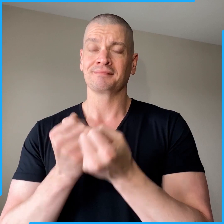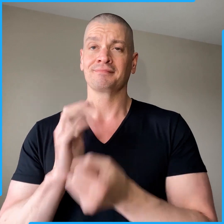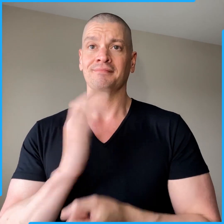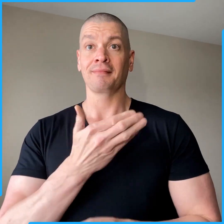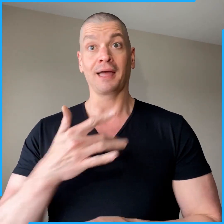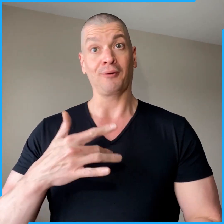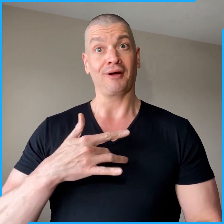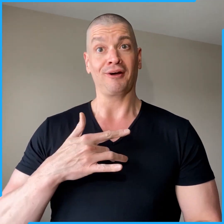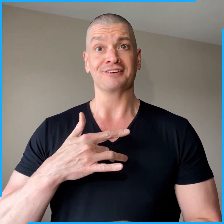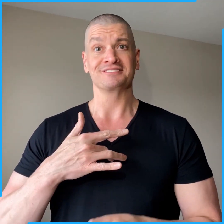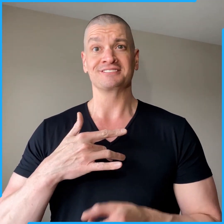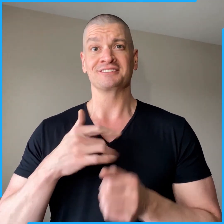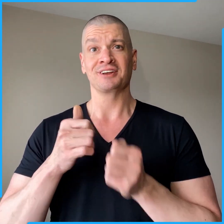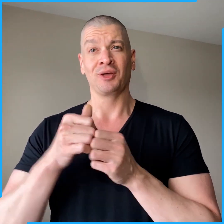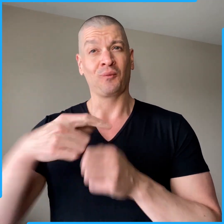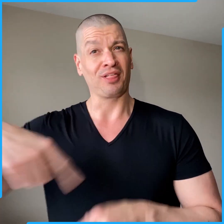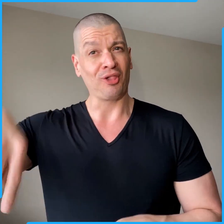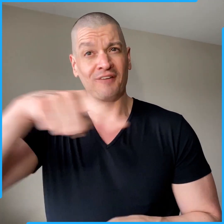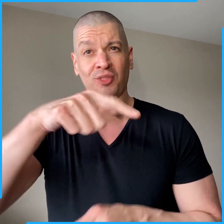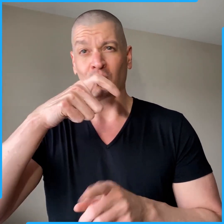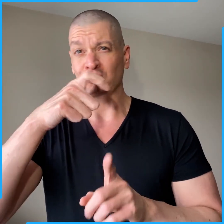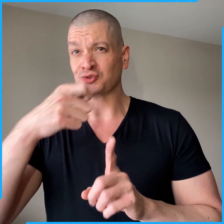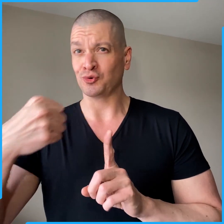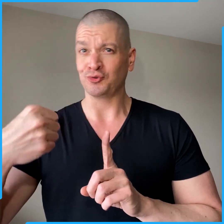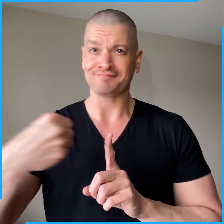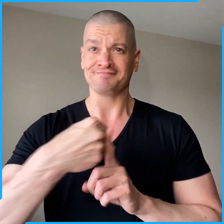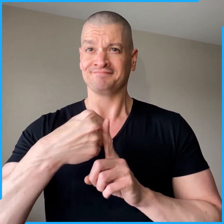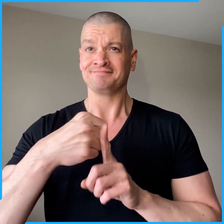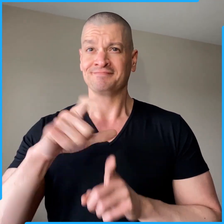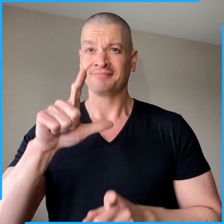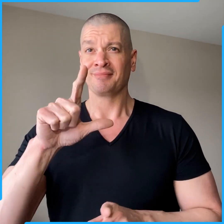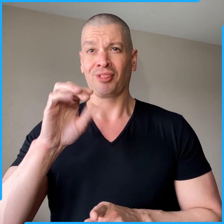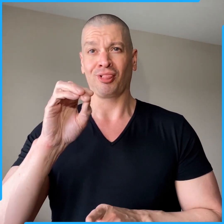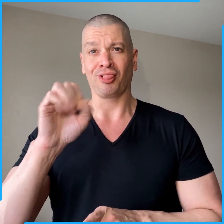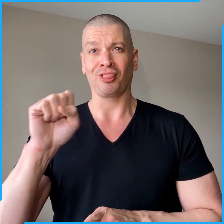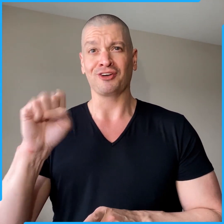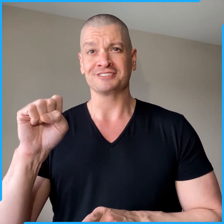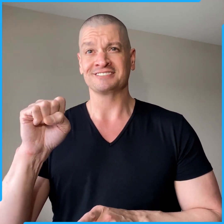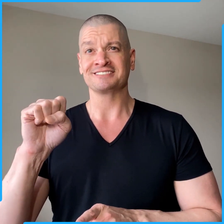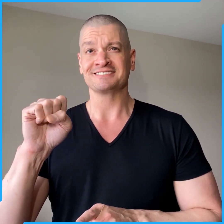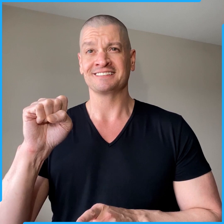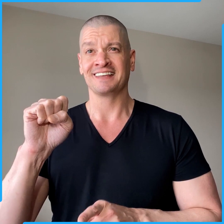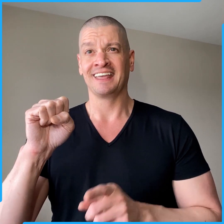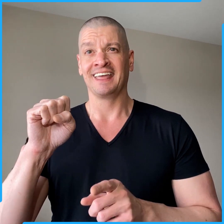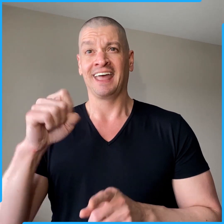Our hearts are with all of those who are impacted by loss